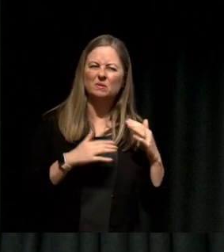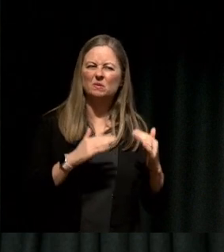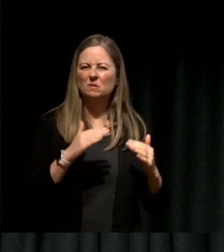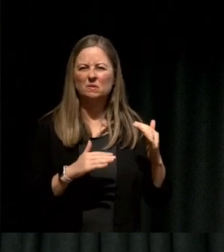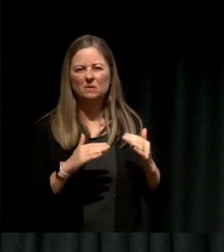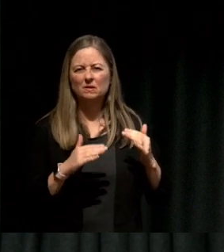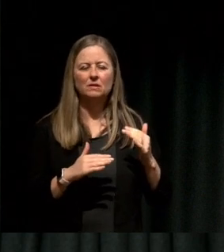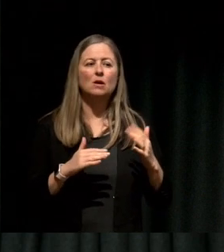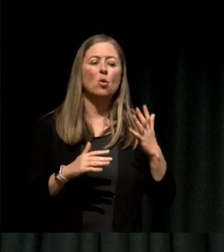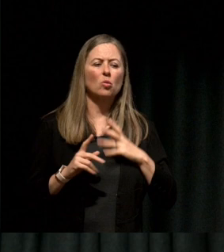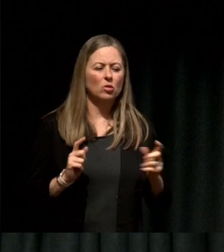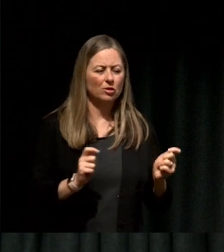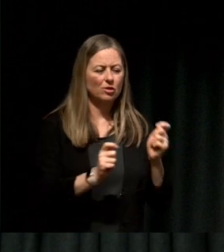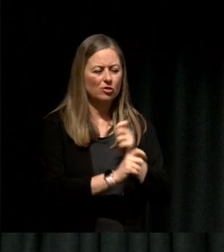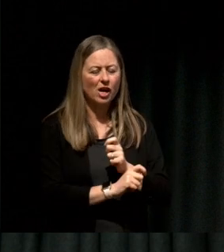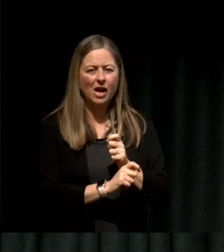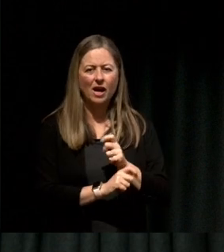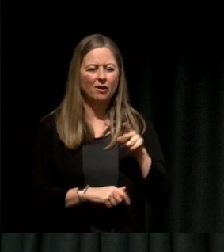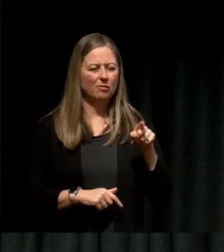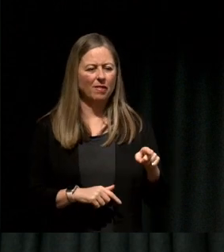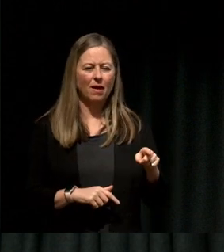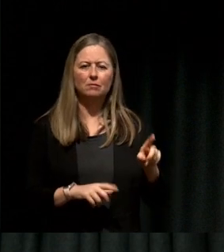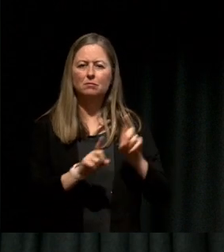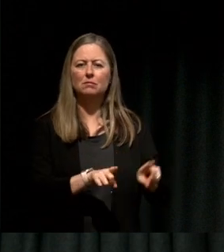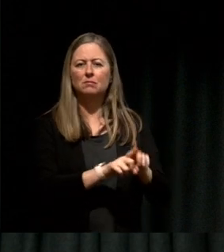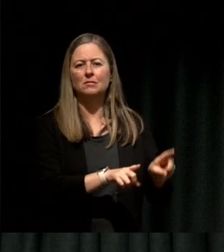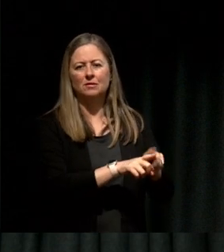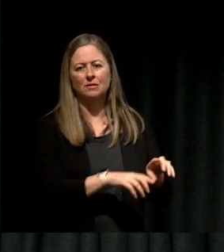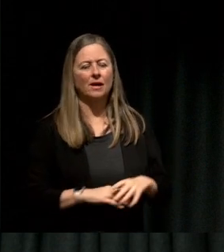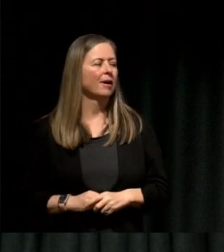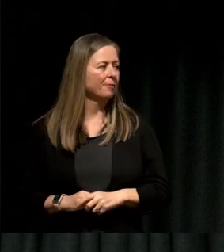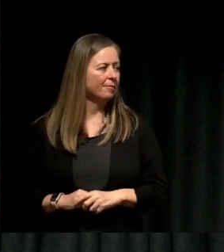to shift but the space around you isn't encouraging that, so that's just an idea behind that.